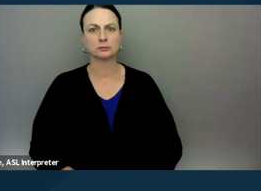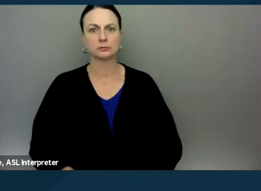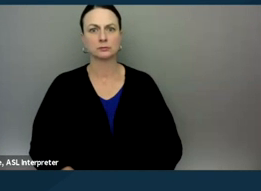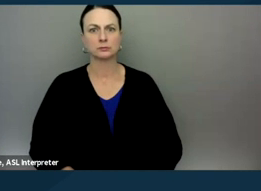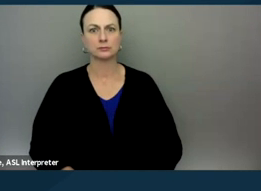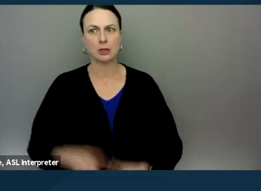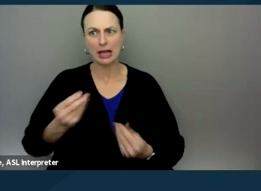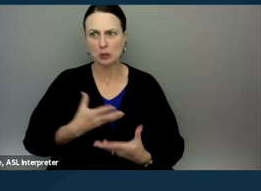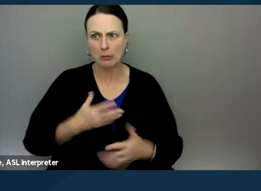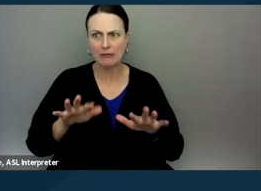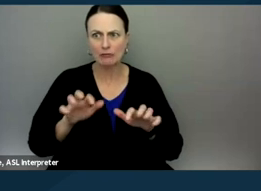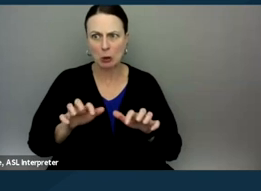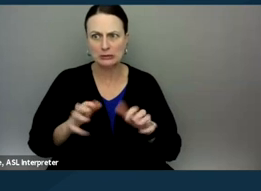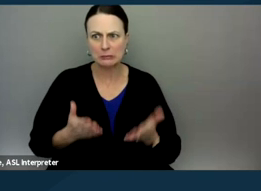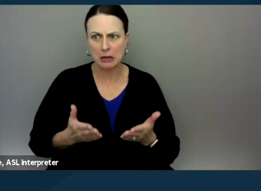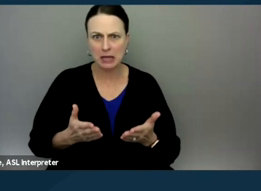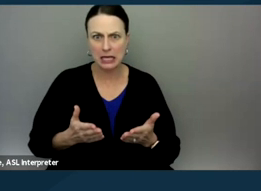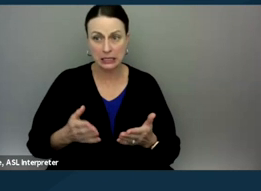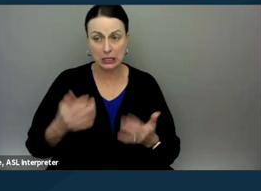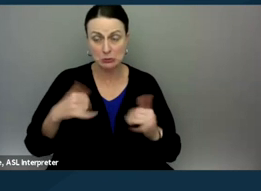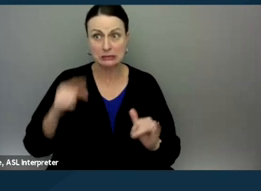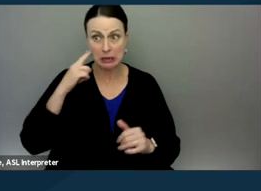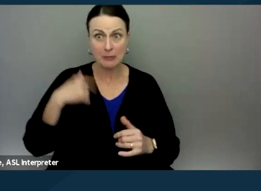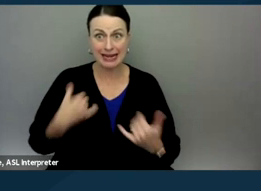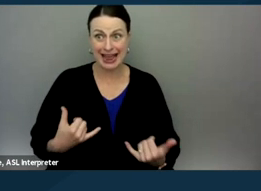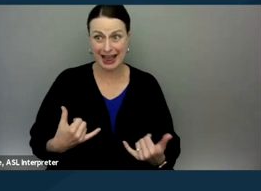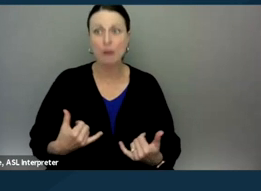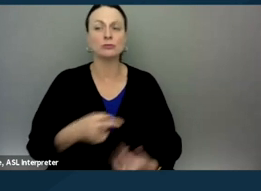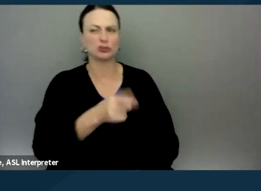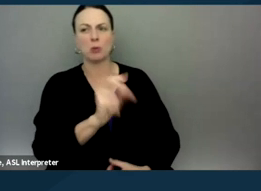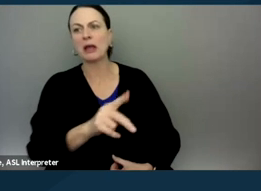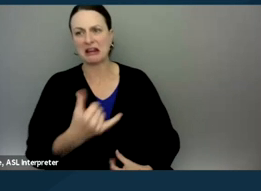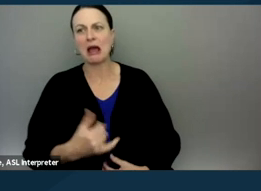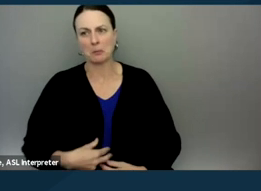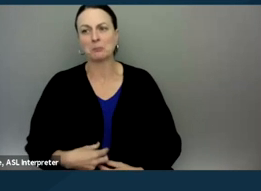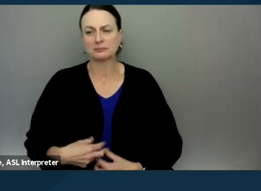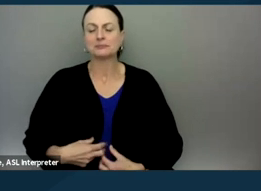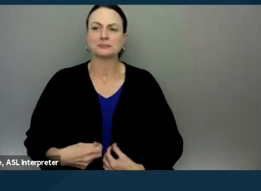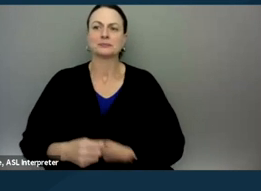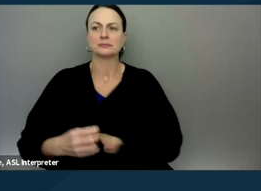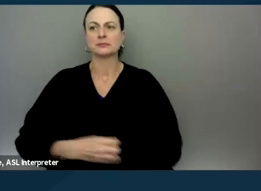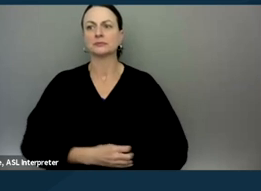I am being told that my video might be frozen. Can folks still hear me? You're okay. MALHAR: Okay. So